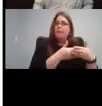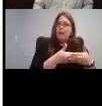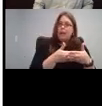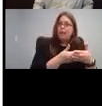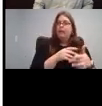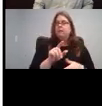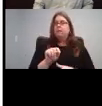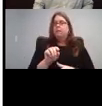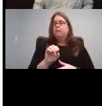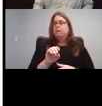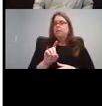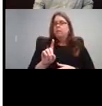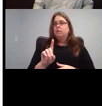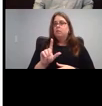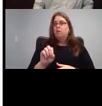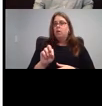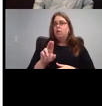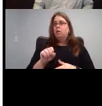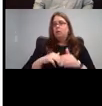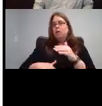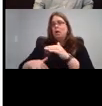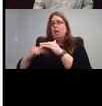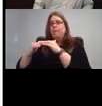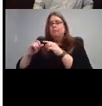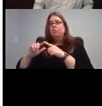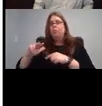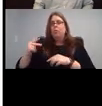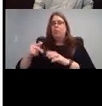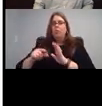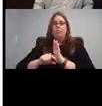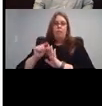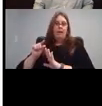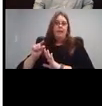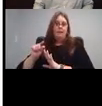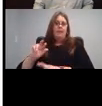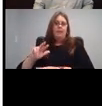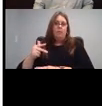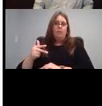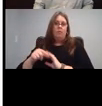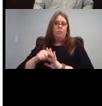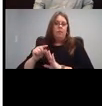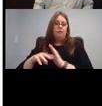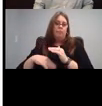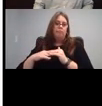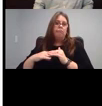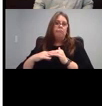here's the list of languages that they have available.